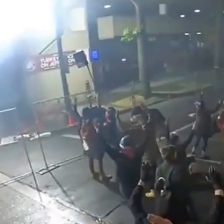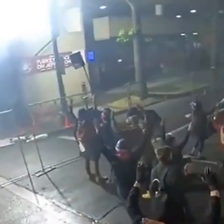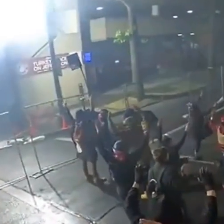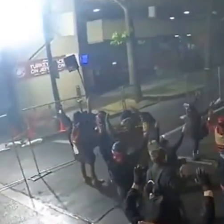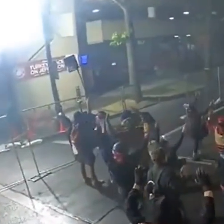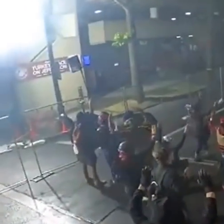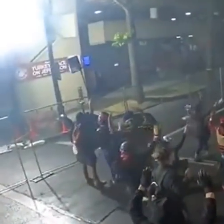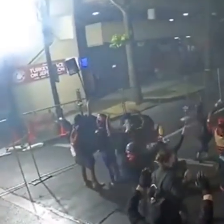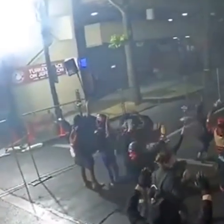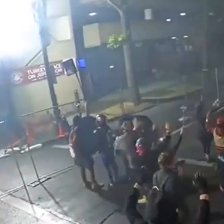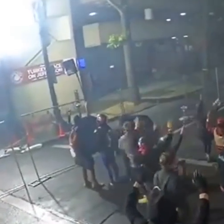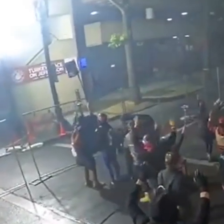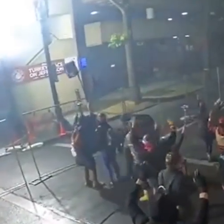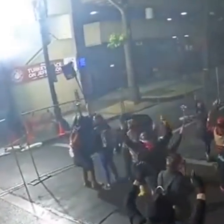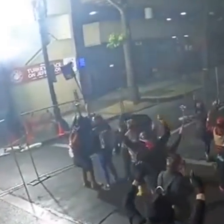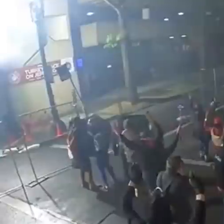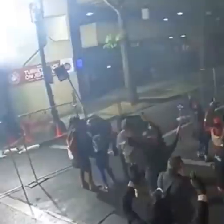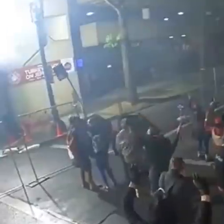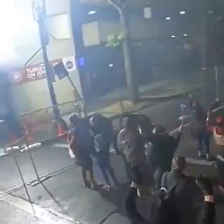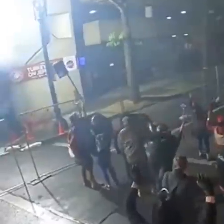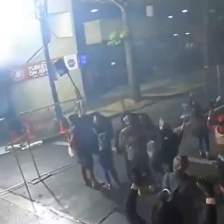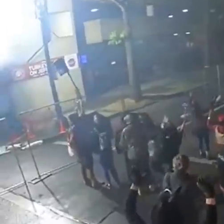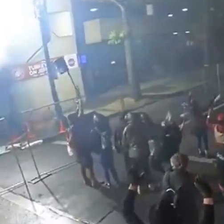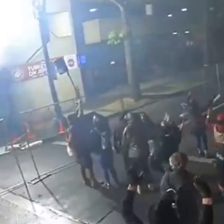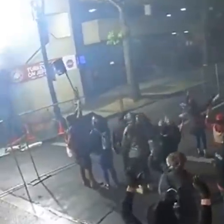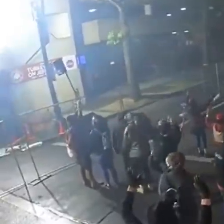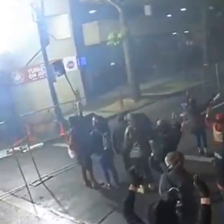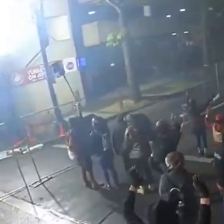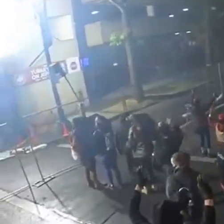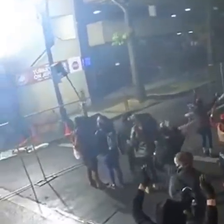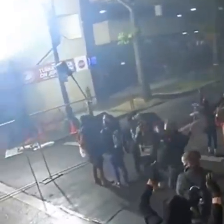as long as you can while all the people who were engaged in criminal activity get away.